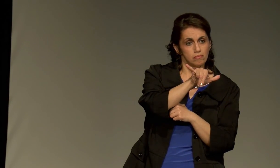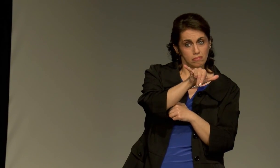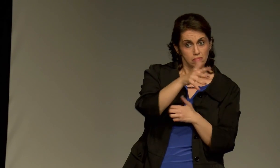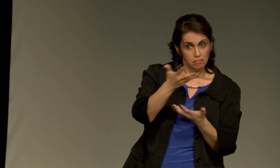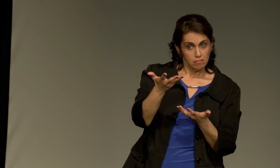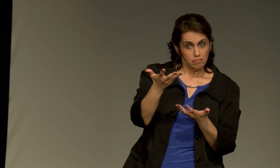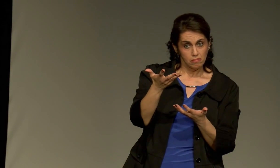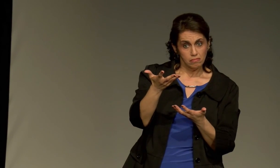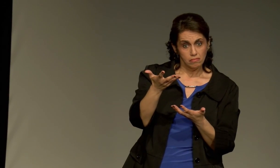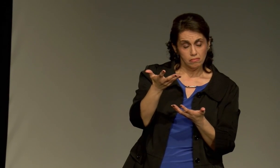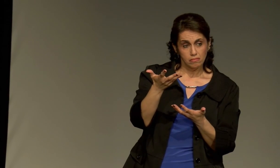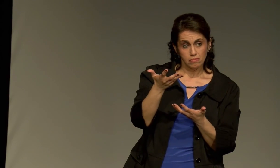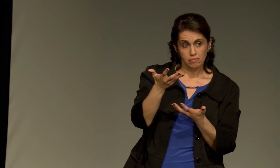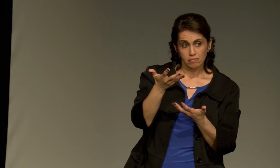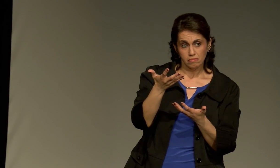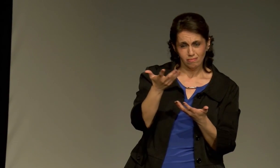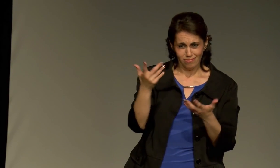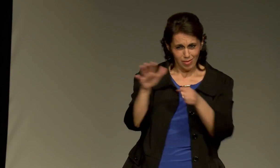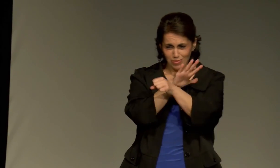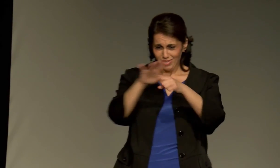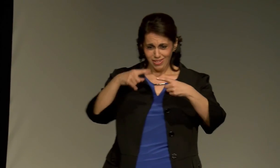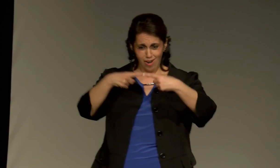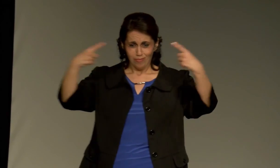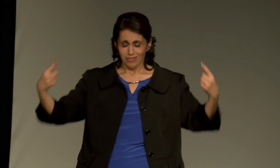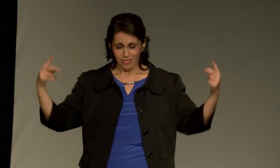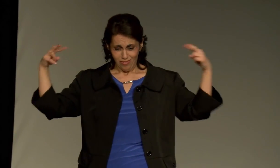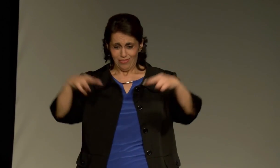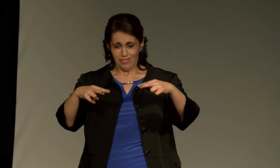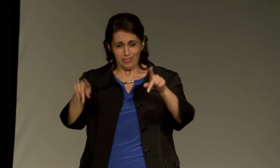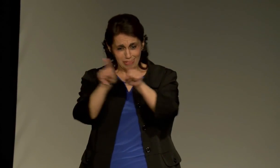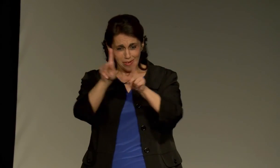see ourselves as a cultural and linguistic minority.